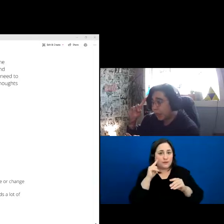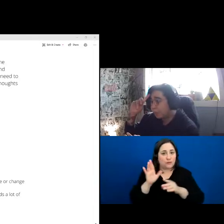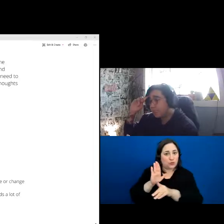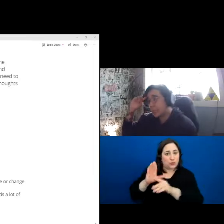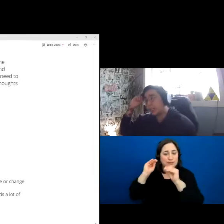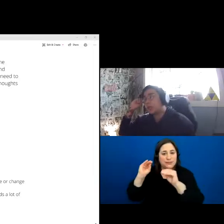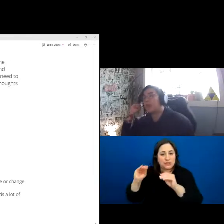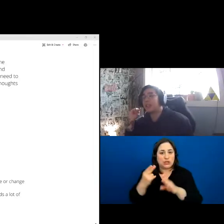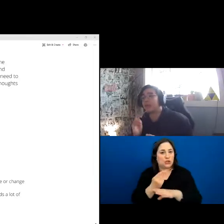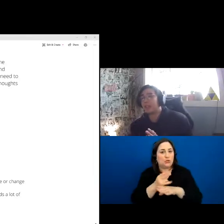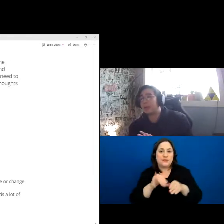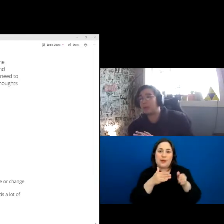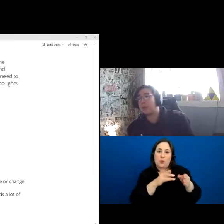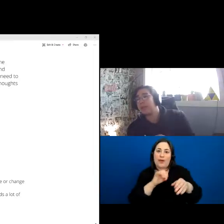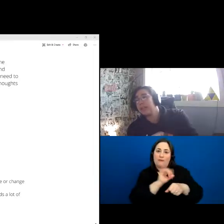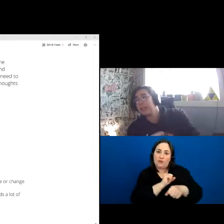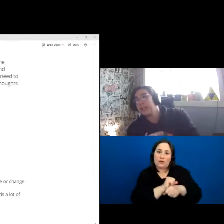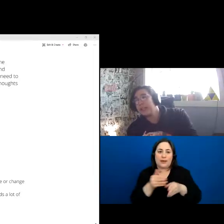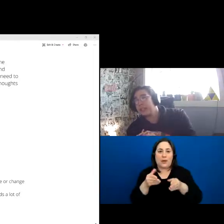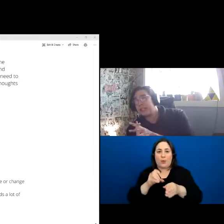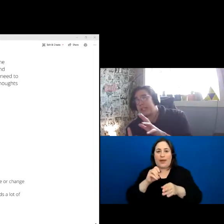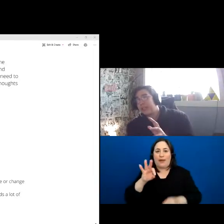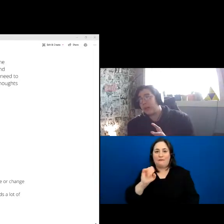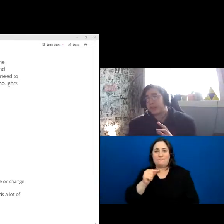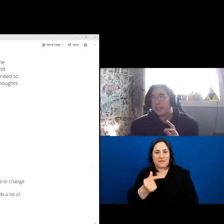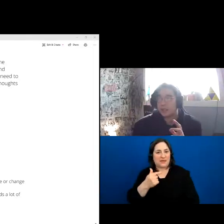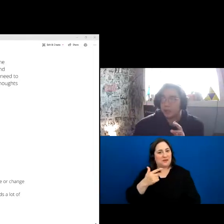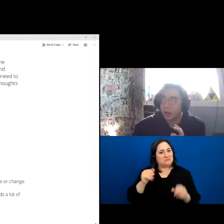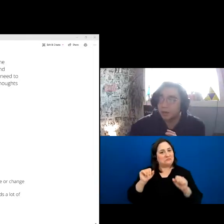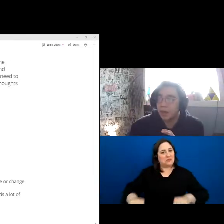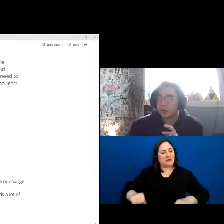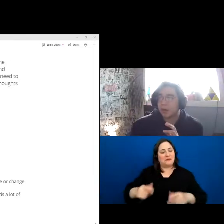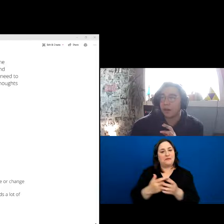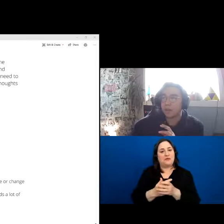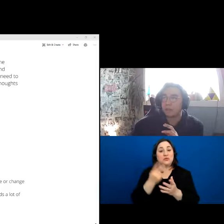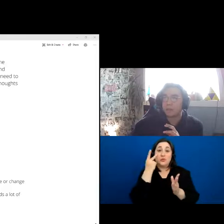But to kind of go into it a little bit more, you see on this chart there are four